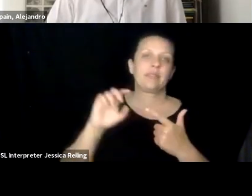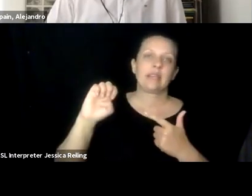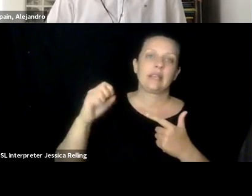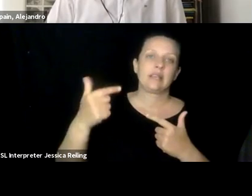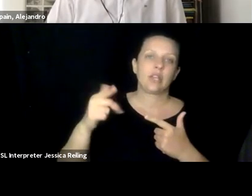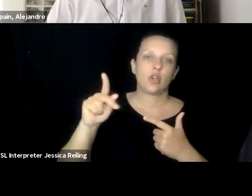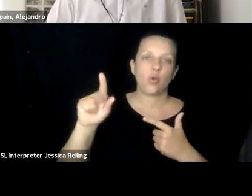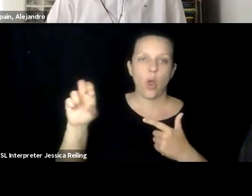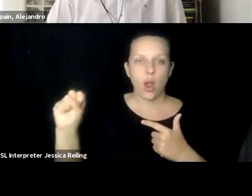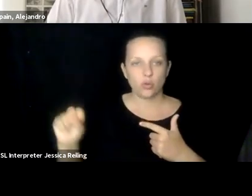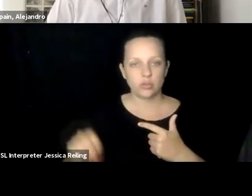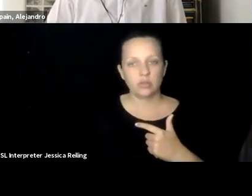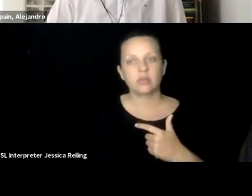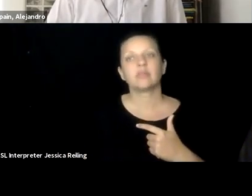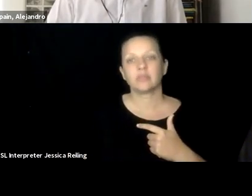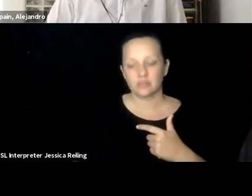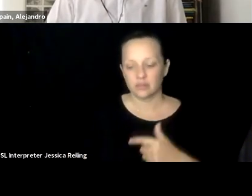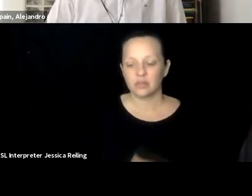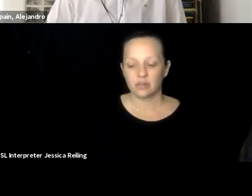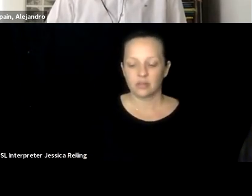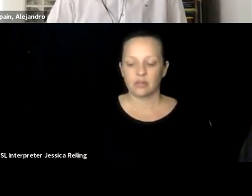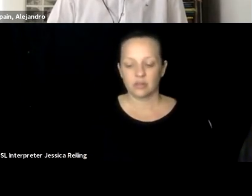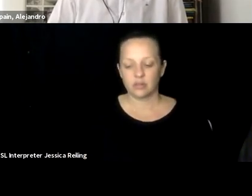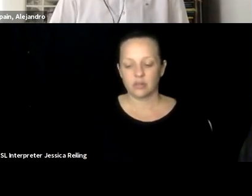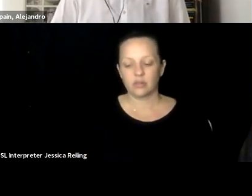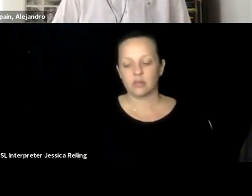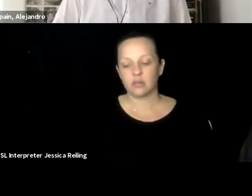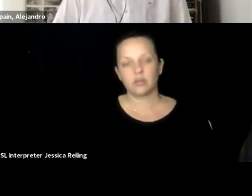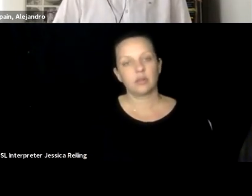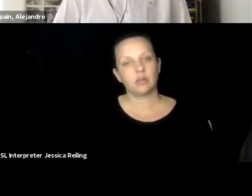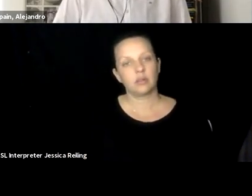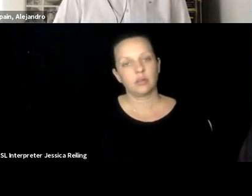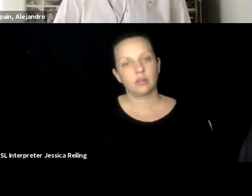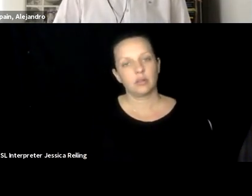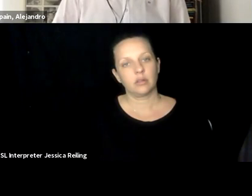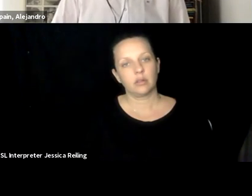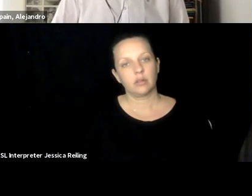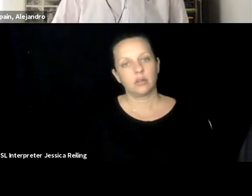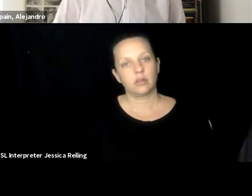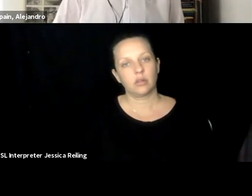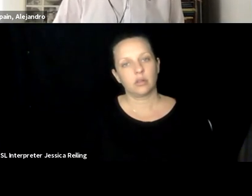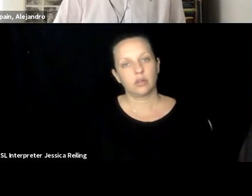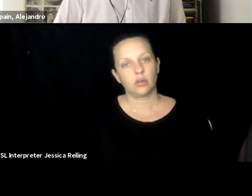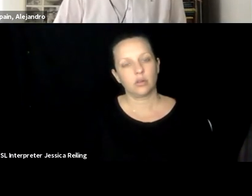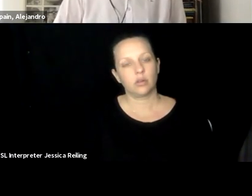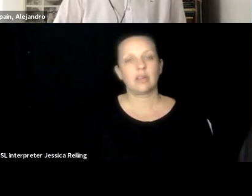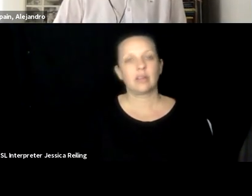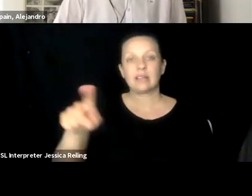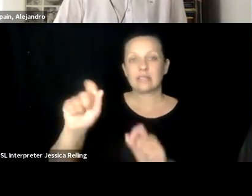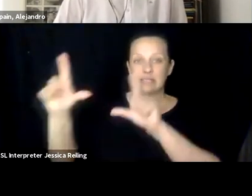to thank. I want to thank obviously G3ict, and the EJ Krauss team, they have been a big part in